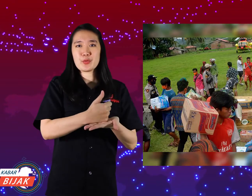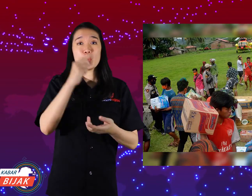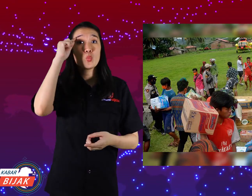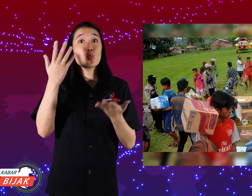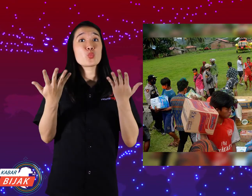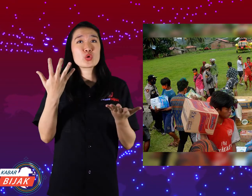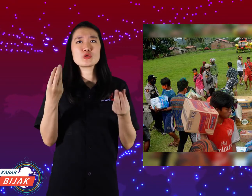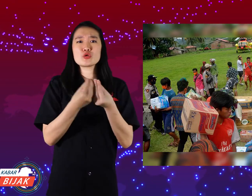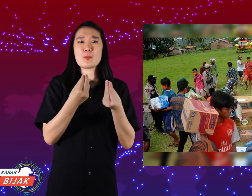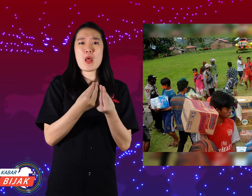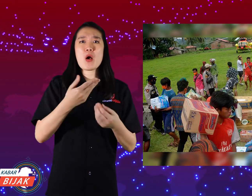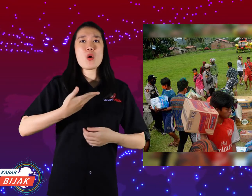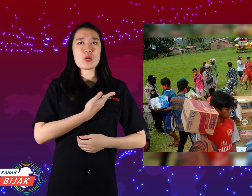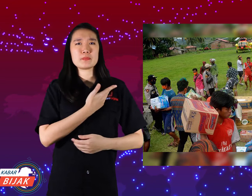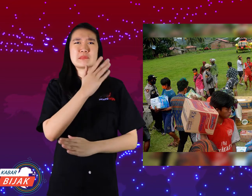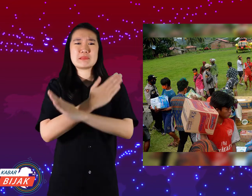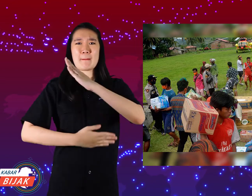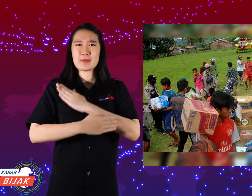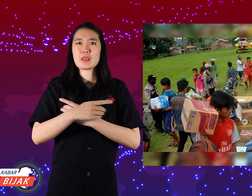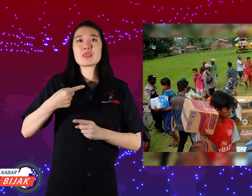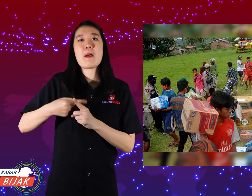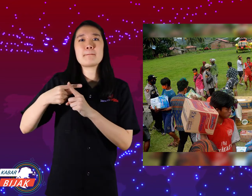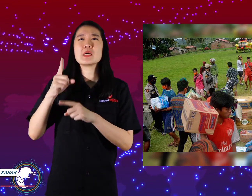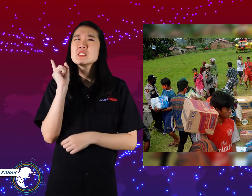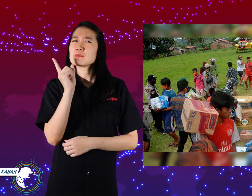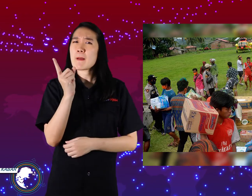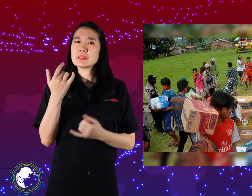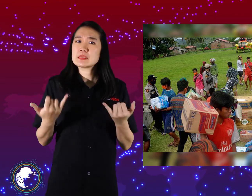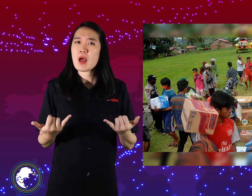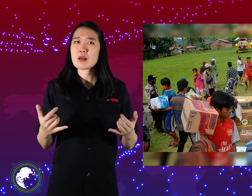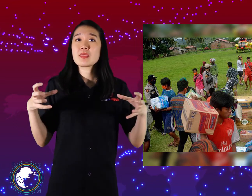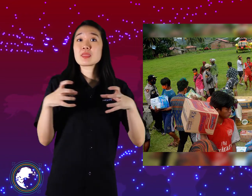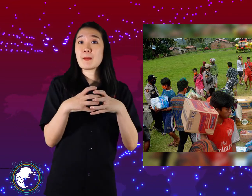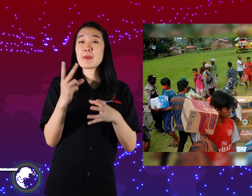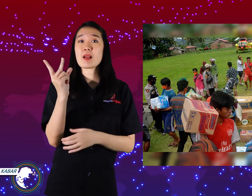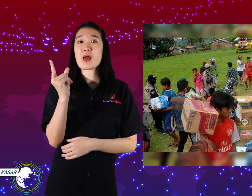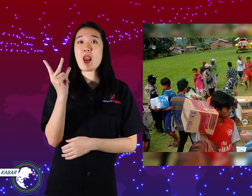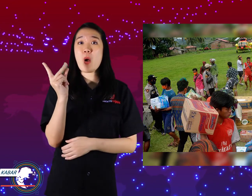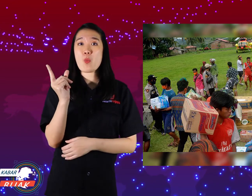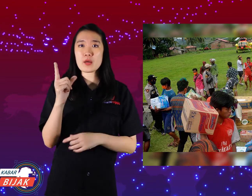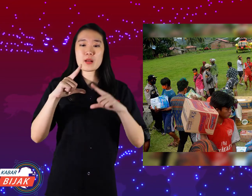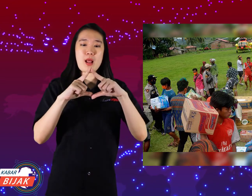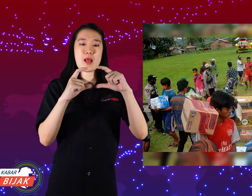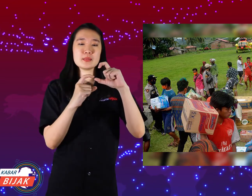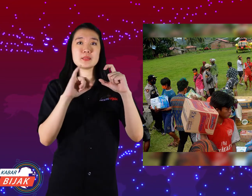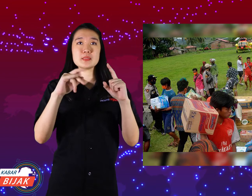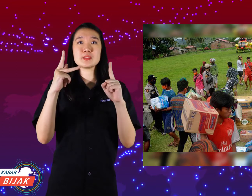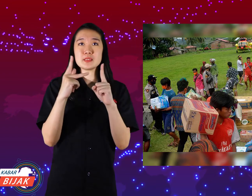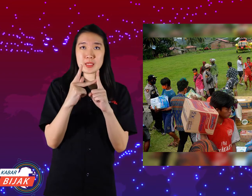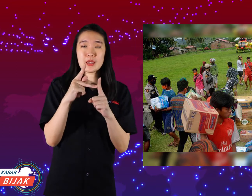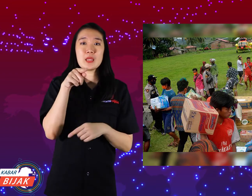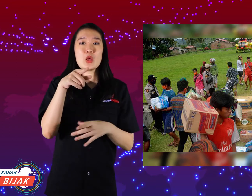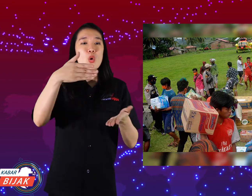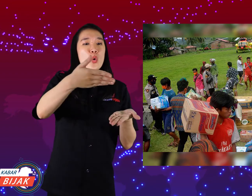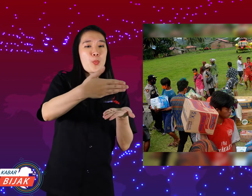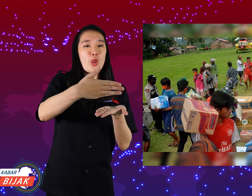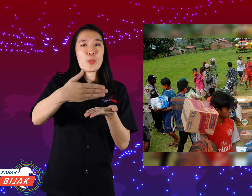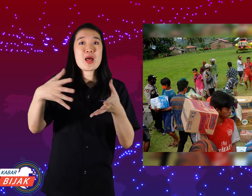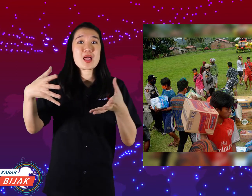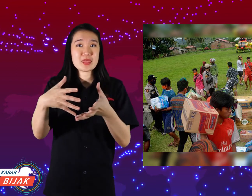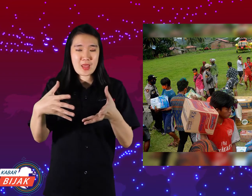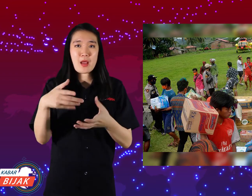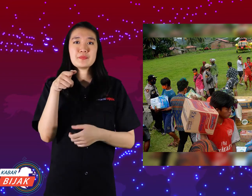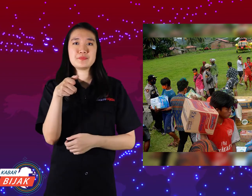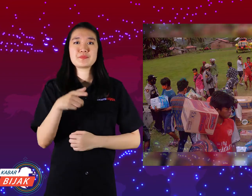It could be that the number of victims with disabilities will increase because the volunteer team is still collecting data.